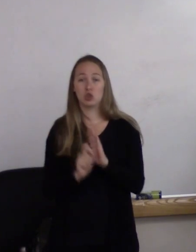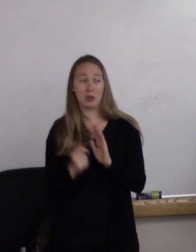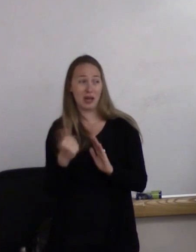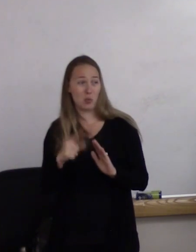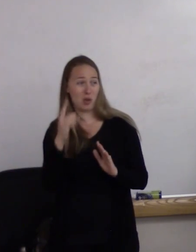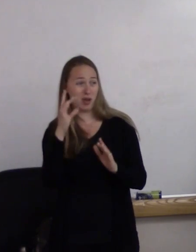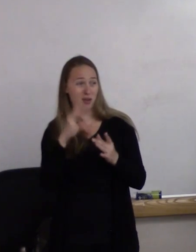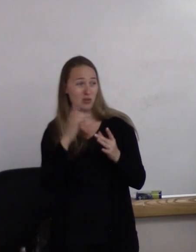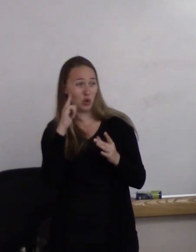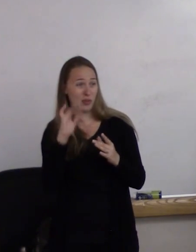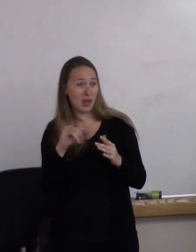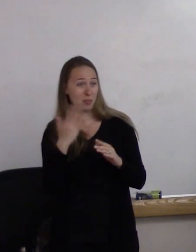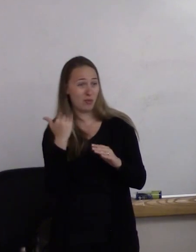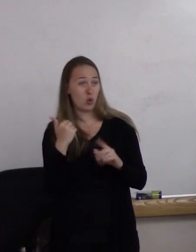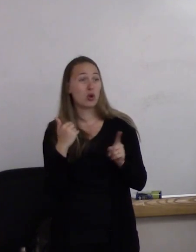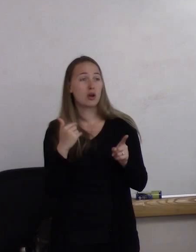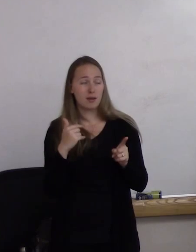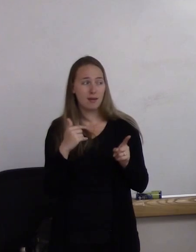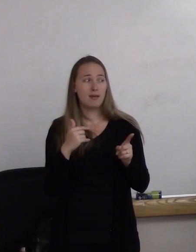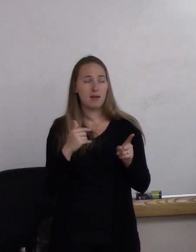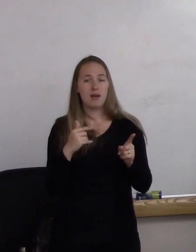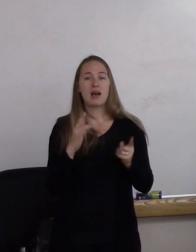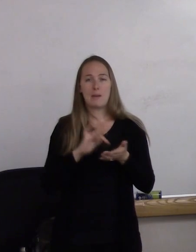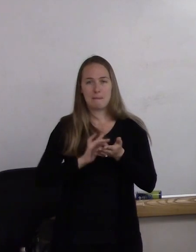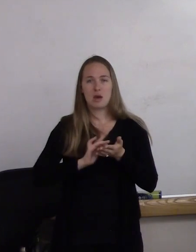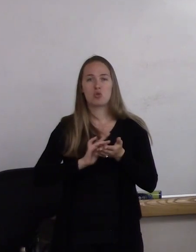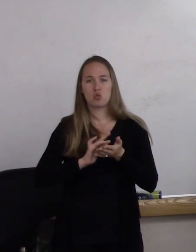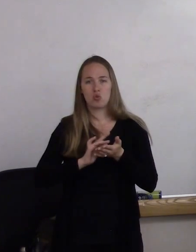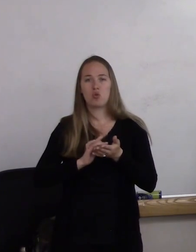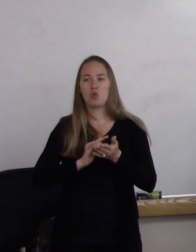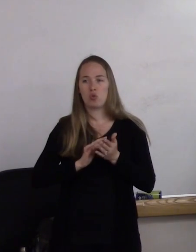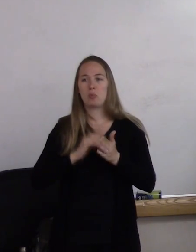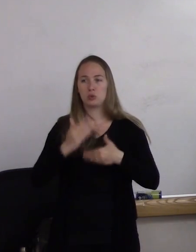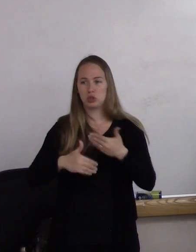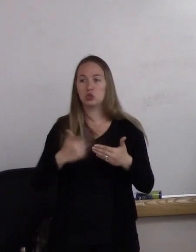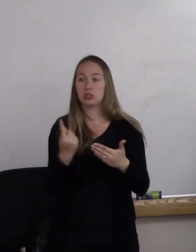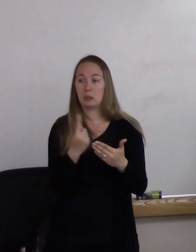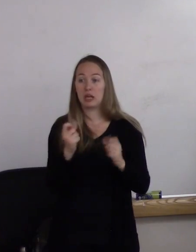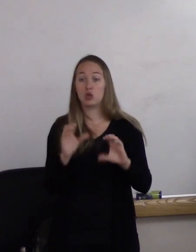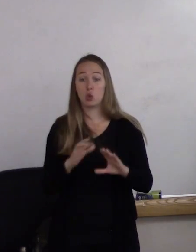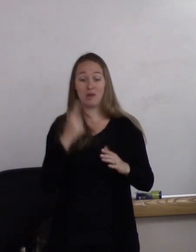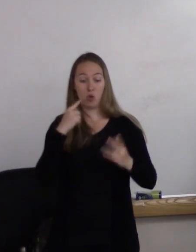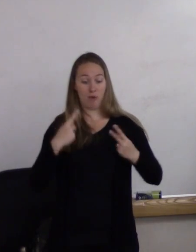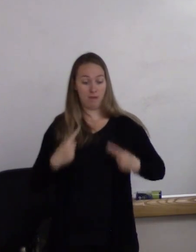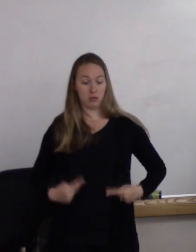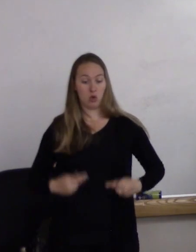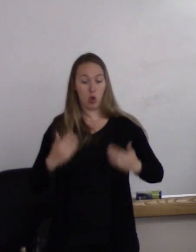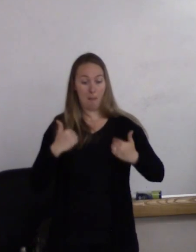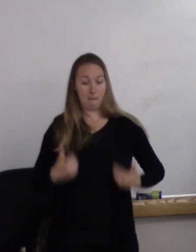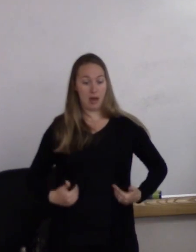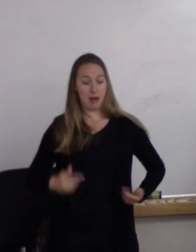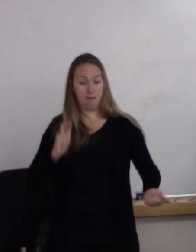So this is an actual medical procedure that an individual can go through to change their physical body, to bring it more in-line